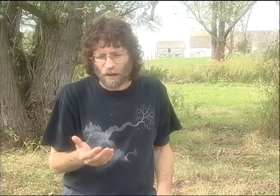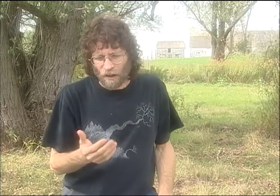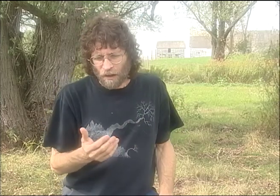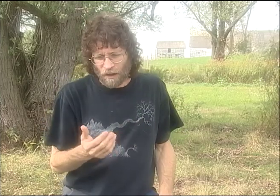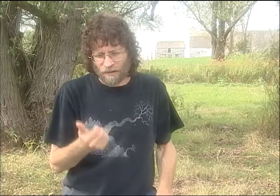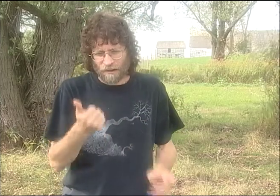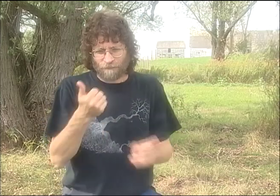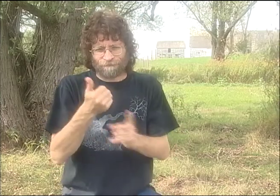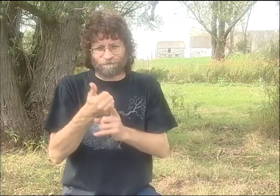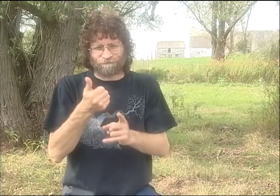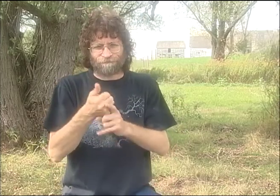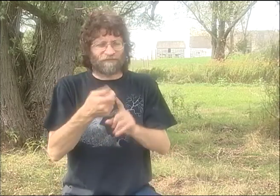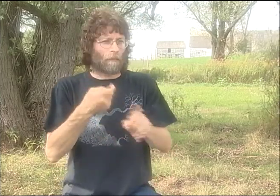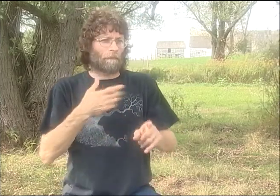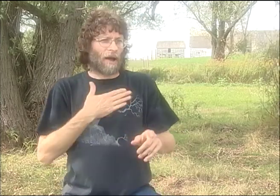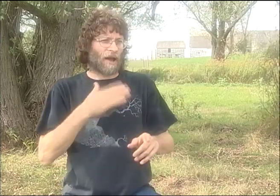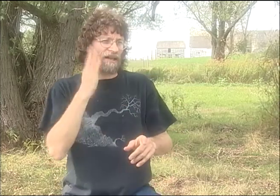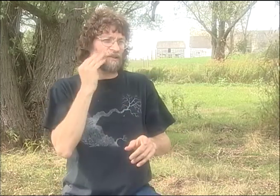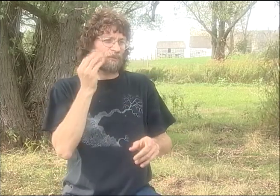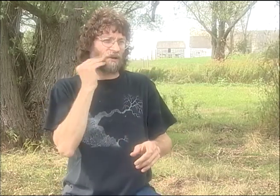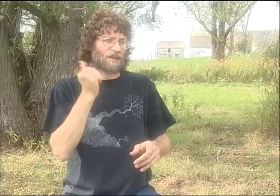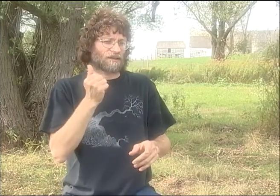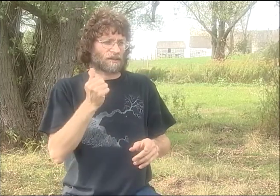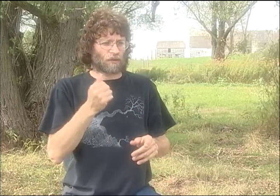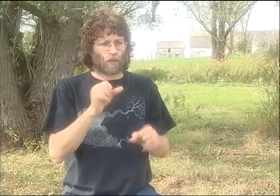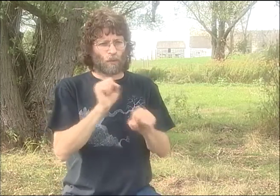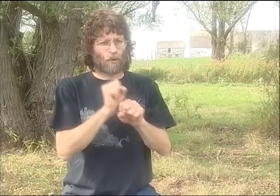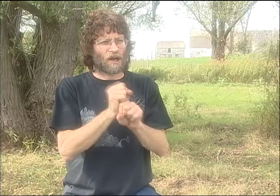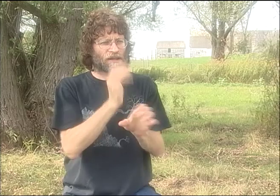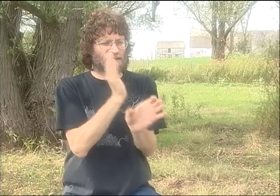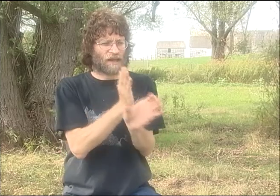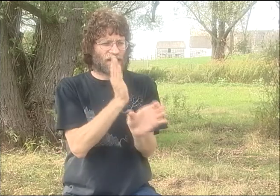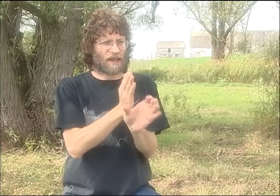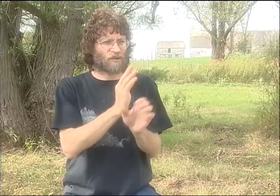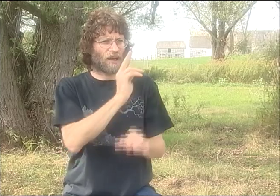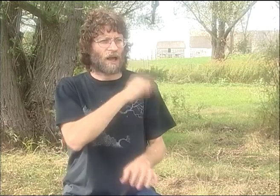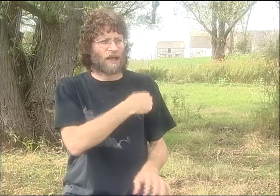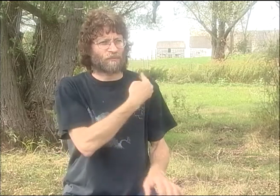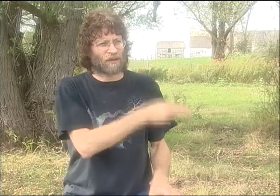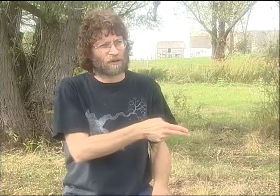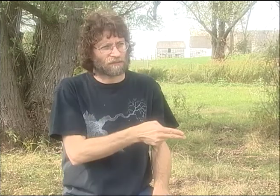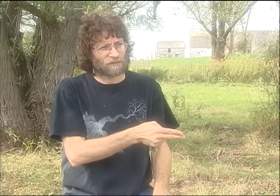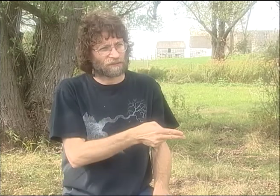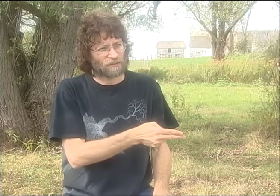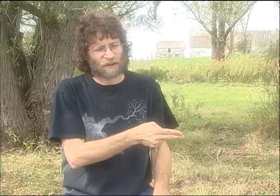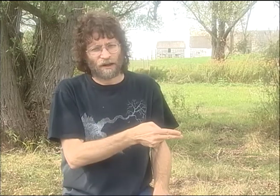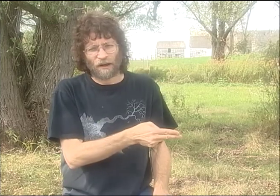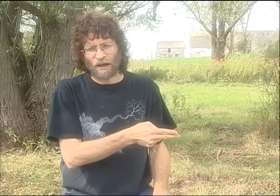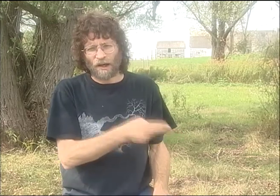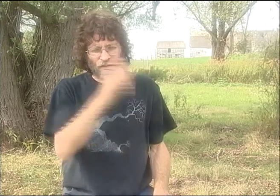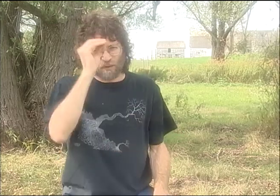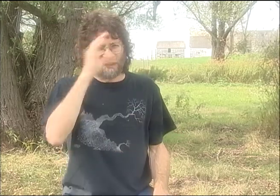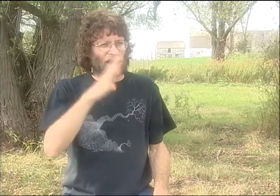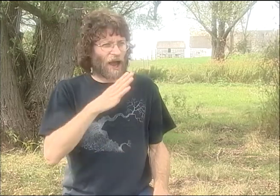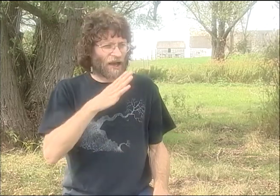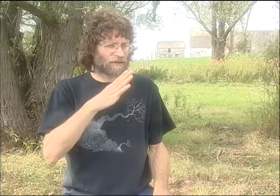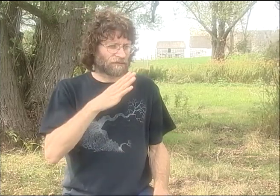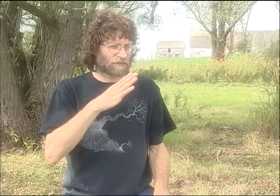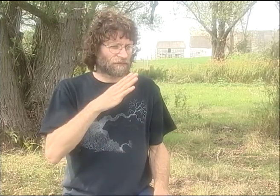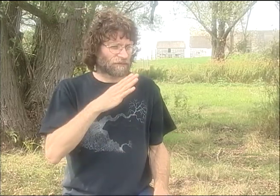WE ONLY PERFORMED IT, I THINK, TWICE, MAYBE 3 TIMES ALTOGETHER. AND IT CAME OUT OF MY EXPERIENCES